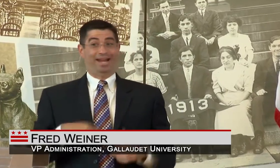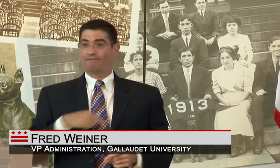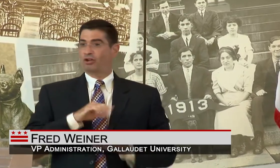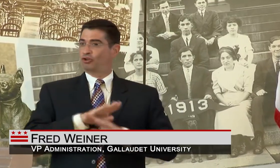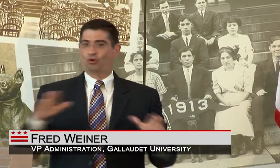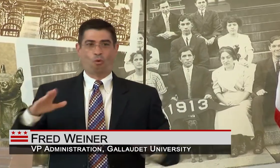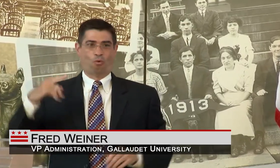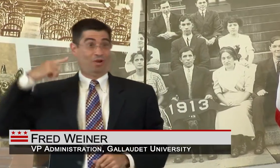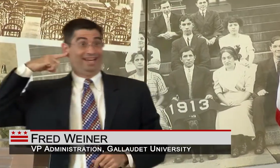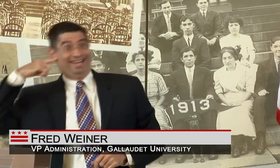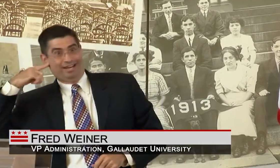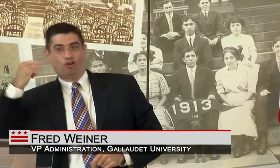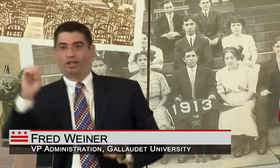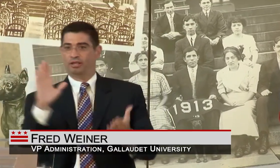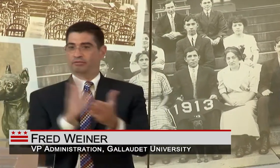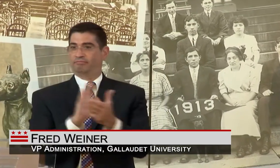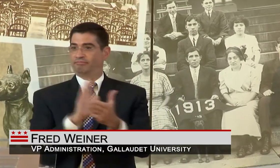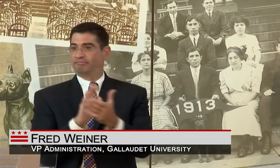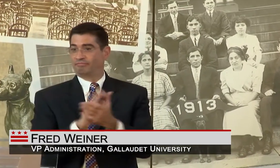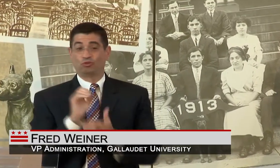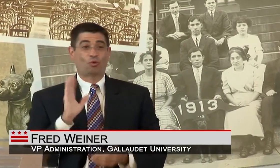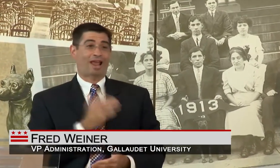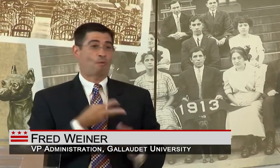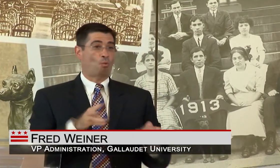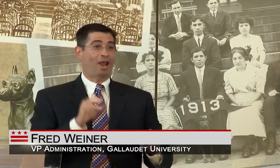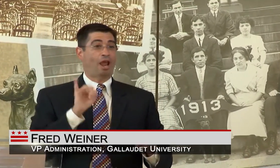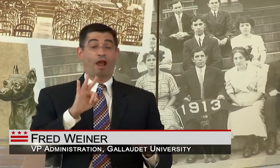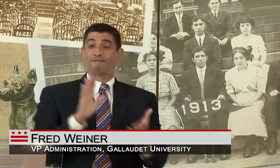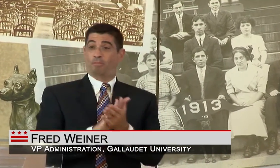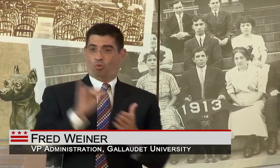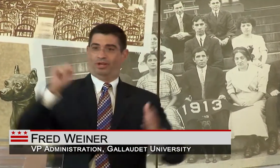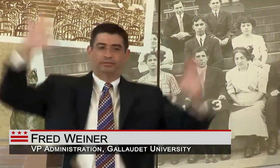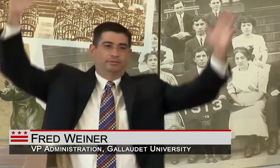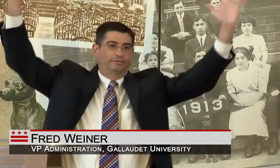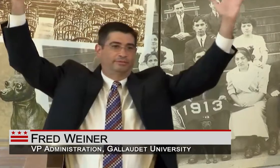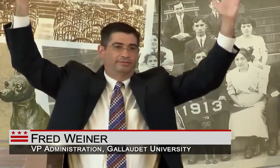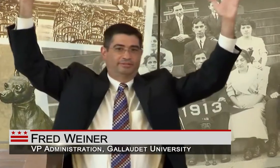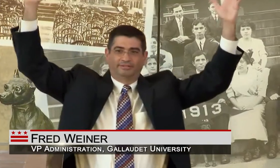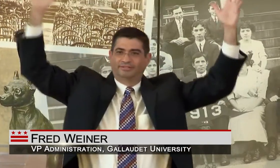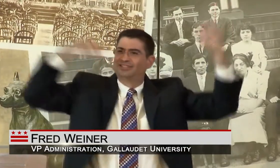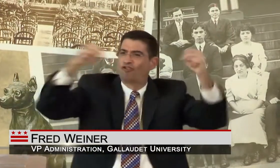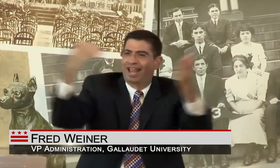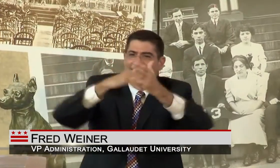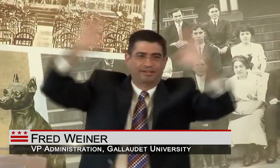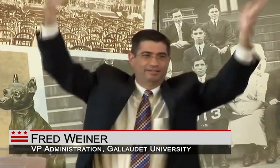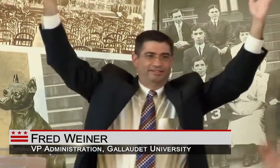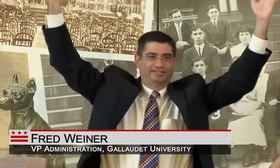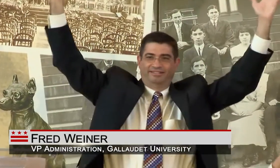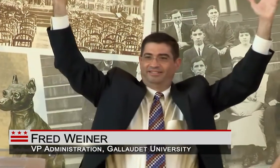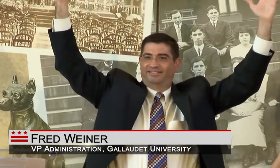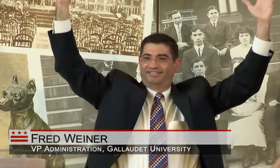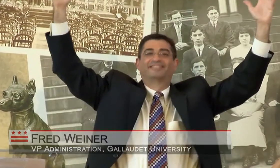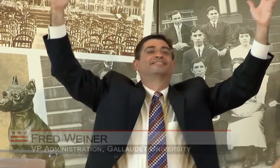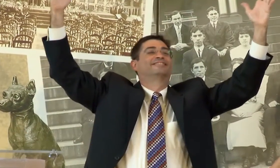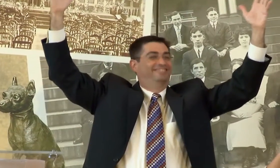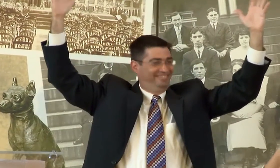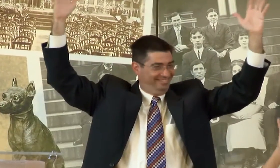AND A LOT OF US DON'T ACTUALLY HEAR THE APPLAUSE. SO OUR WAY OF APPLAUDING IS TO RAISE OUR HANDS. LET'S TRY THAT AGAIN.